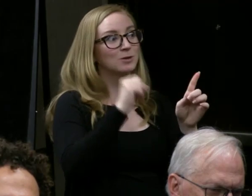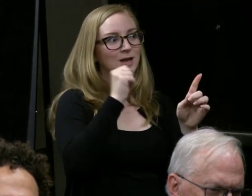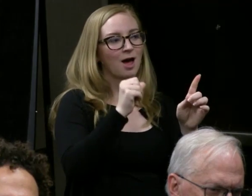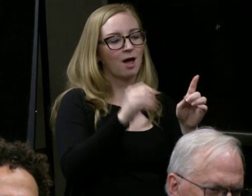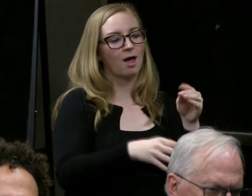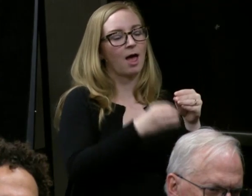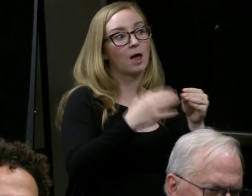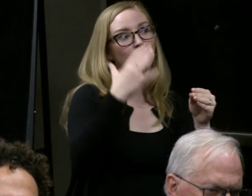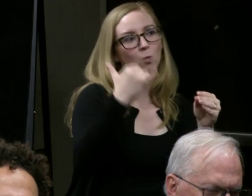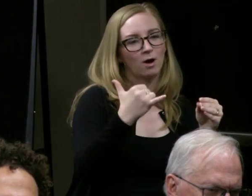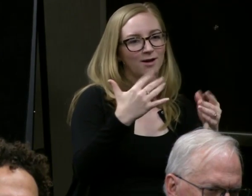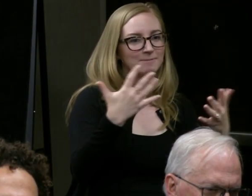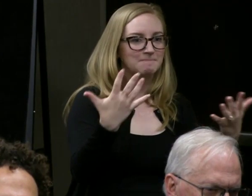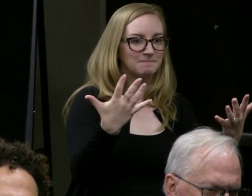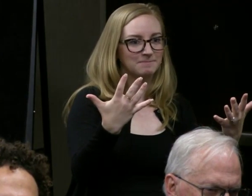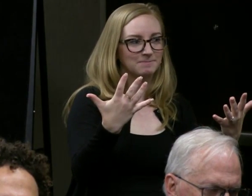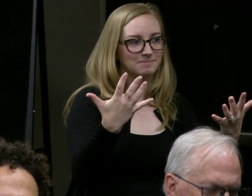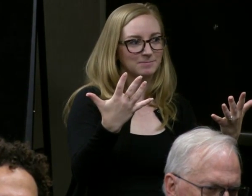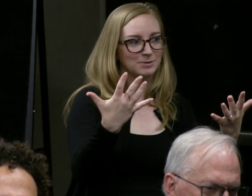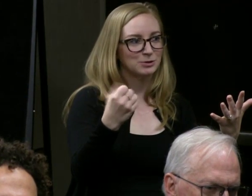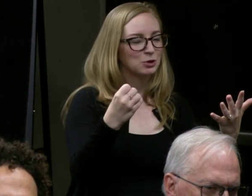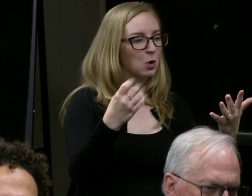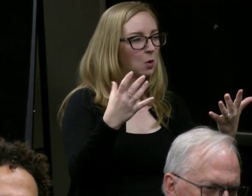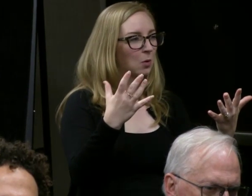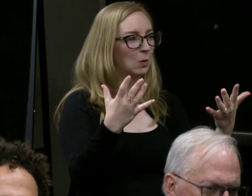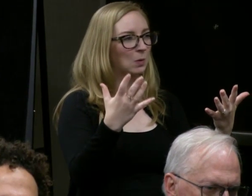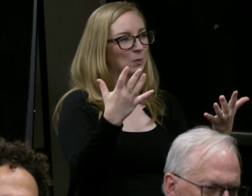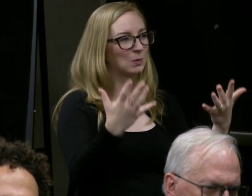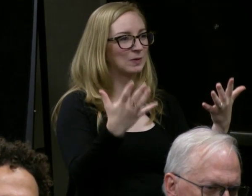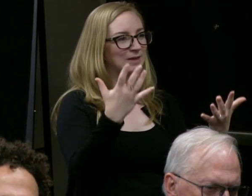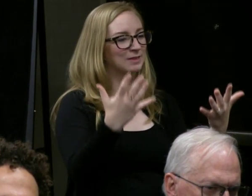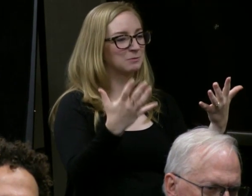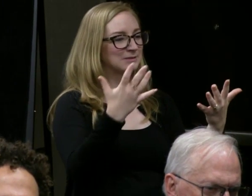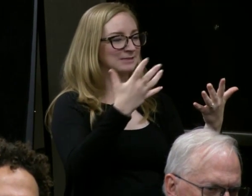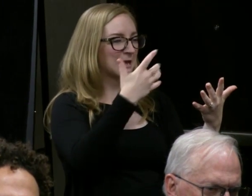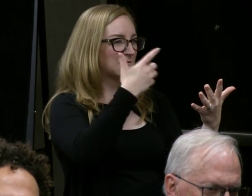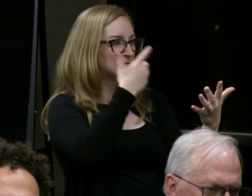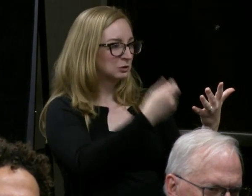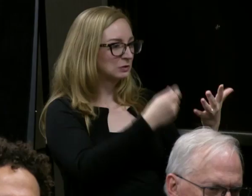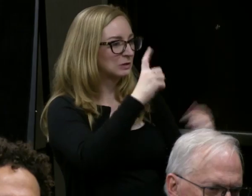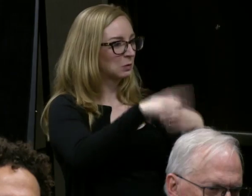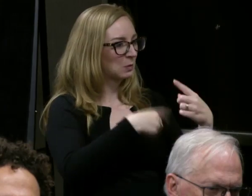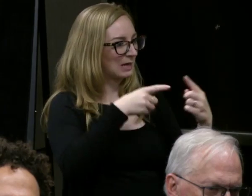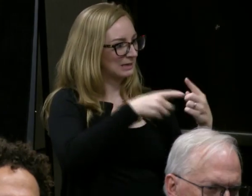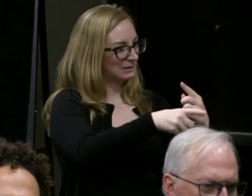So there was this interesting occurrence when he would start the show.